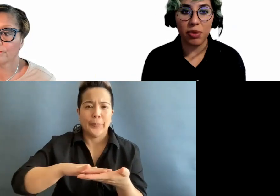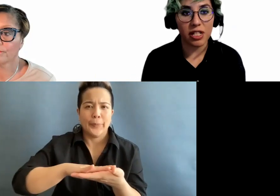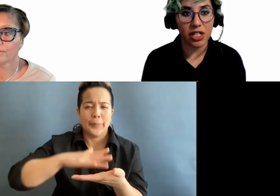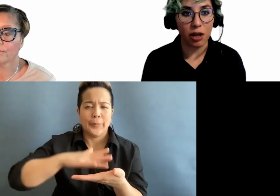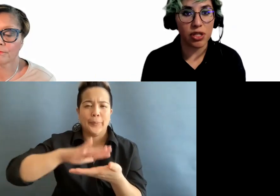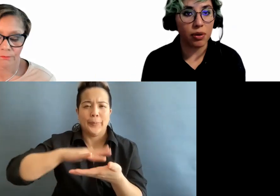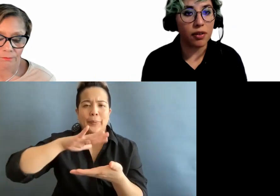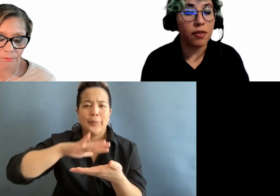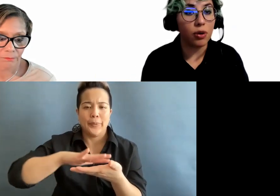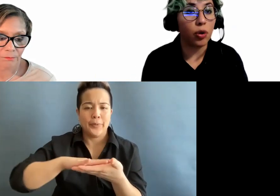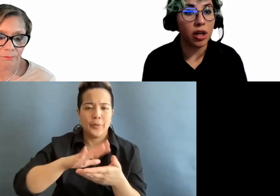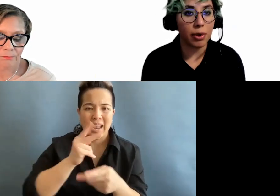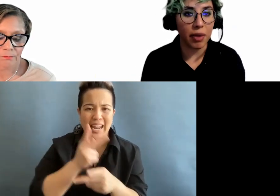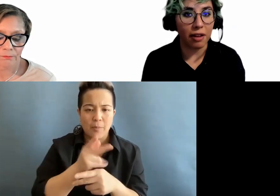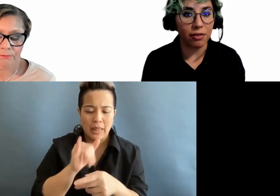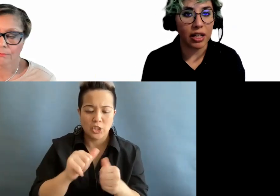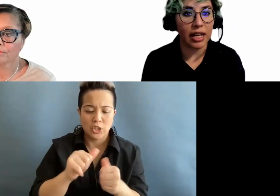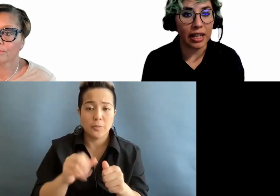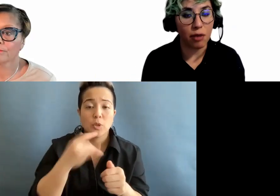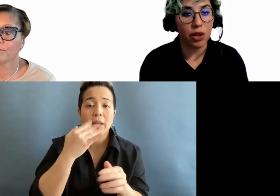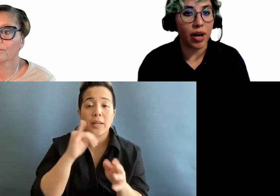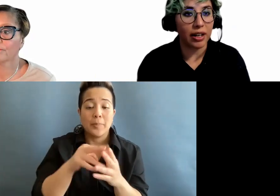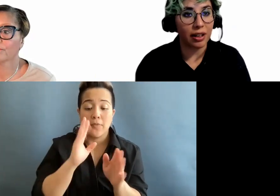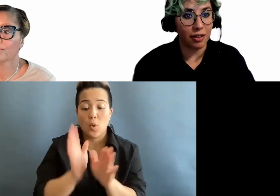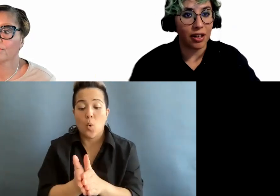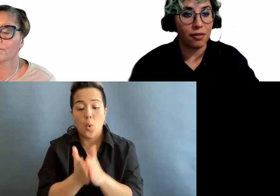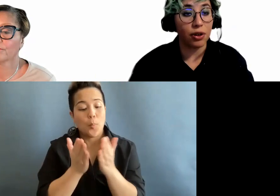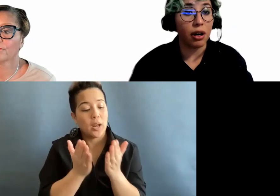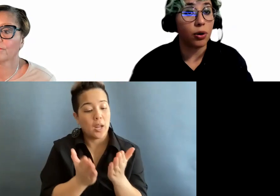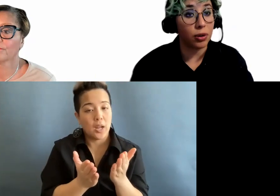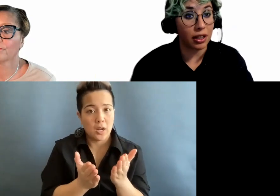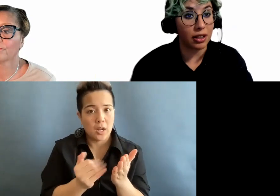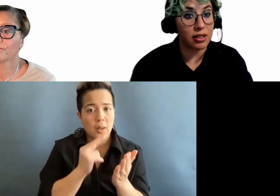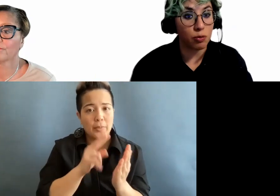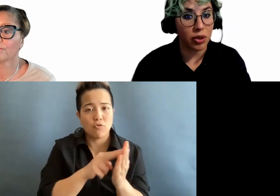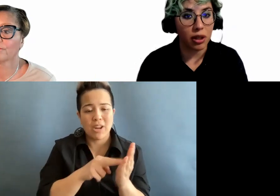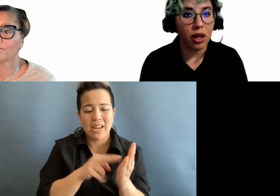its shape. So if you open up a pamphlet, it can be read even if you are not holding it.